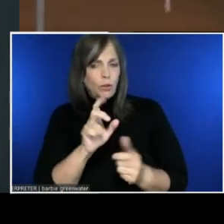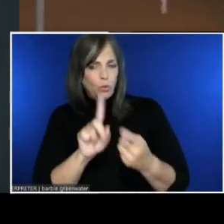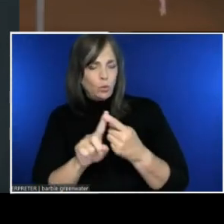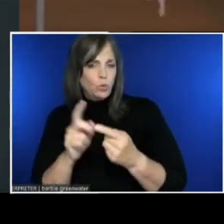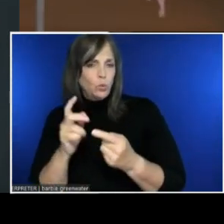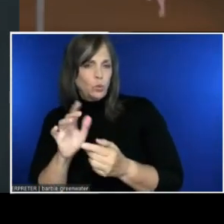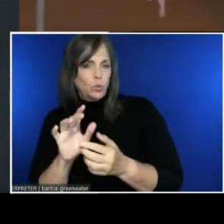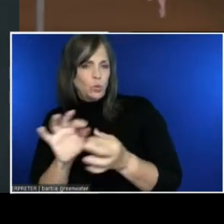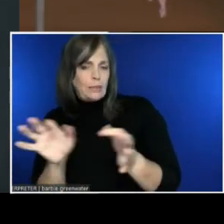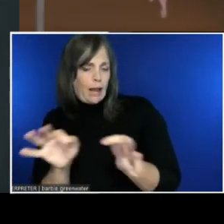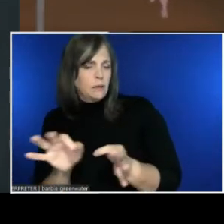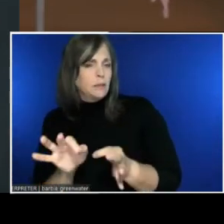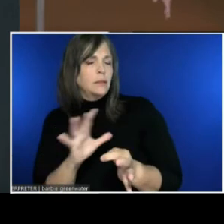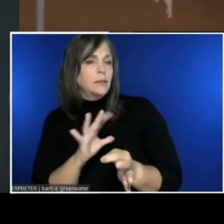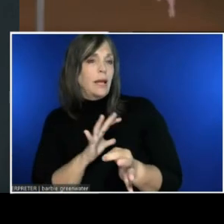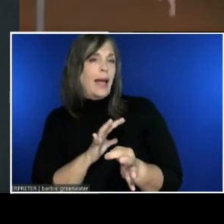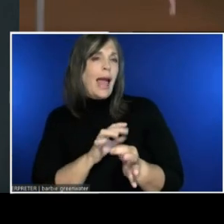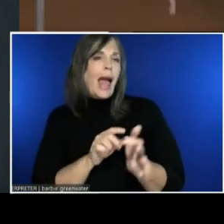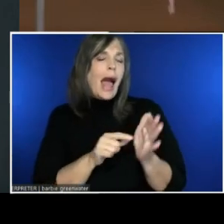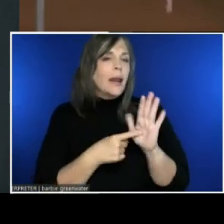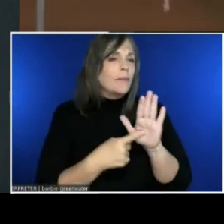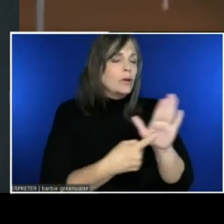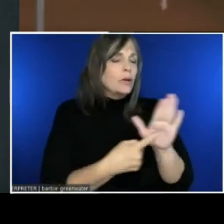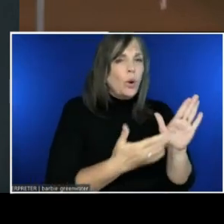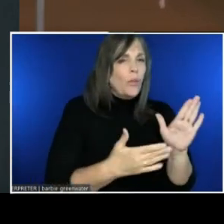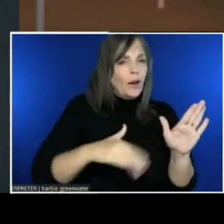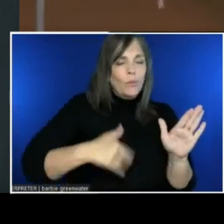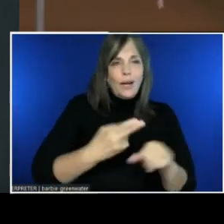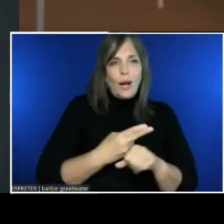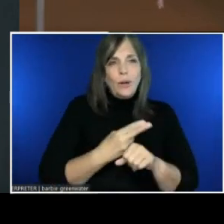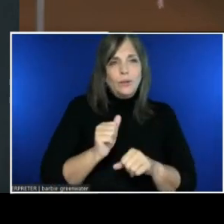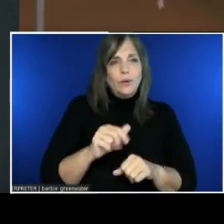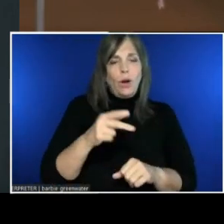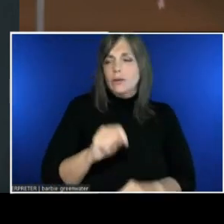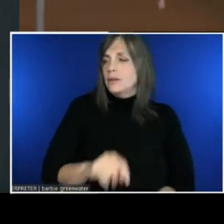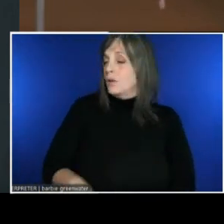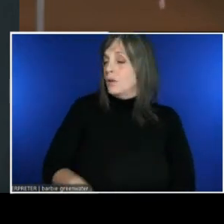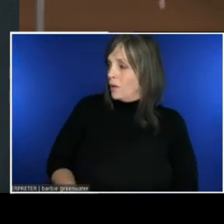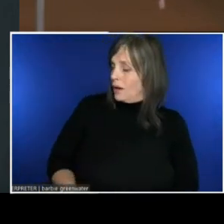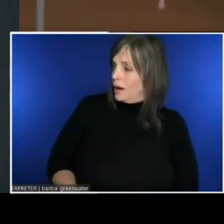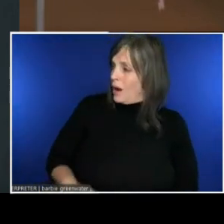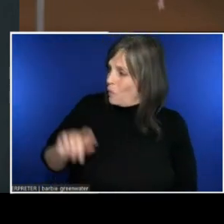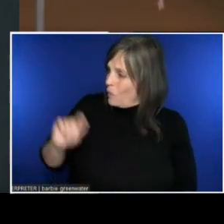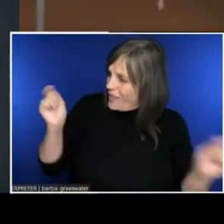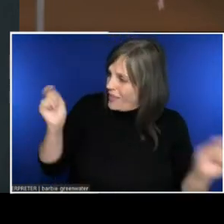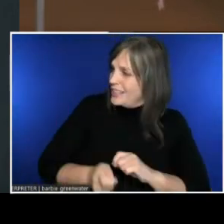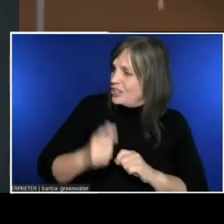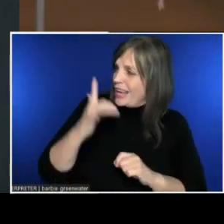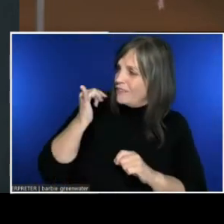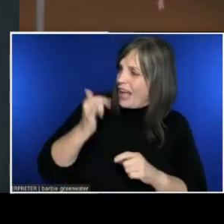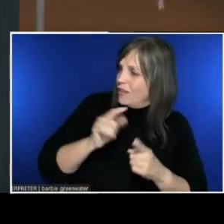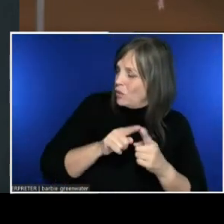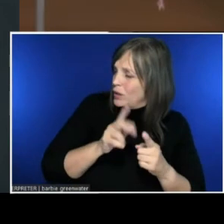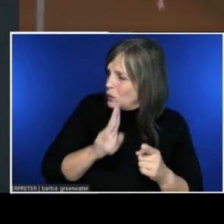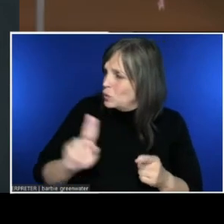Oh, well, that's quite a change from California to Utah! No, don't play! Don't play yet! Heavy snow.